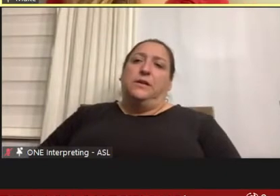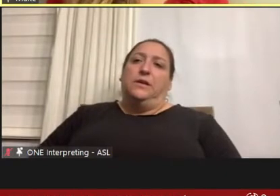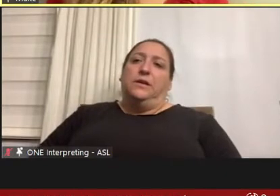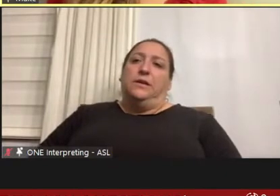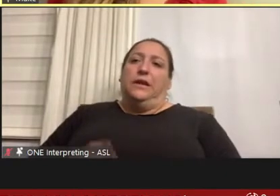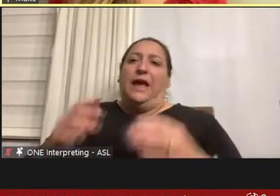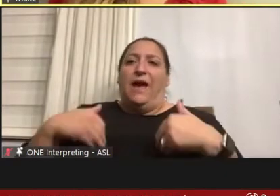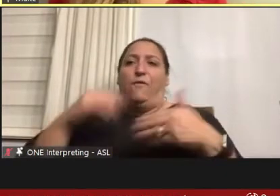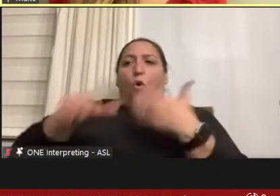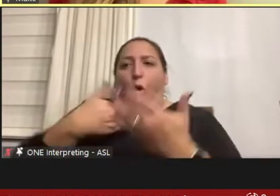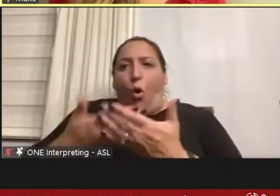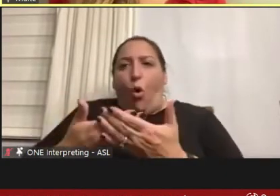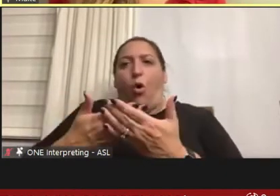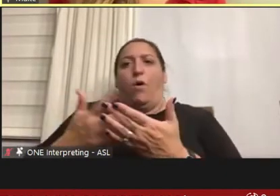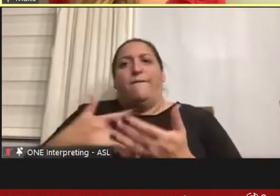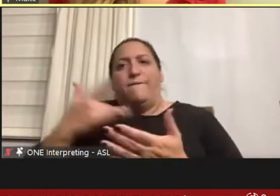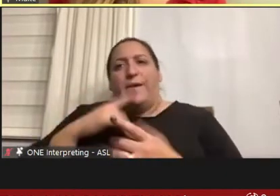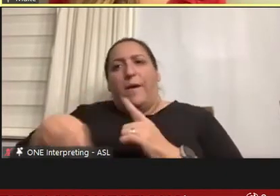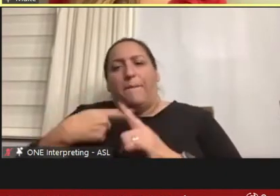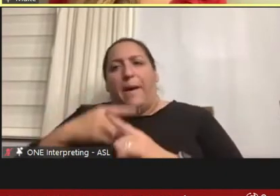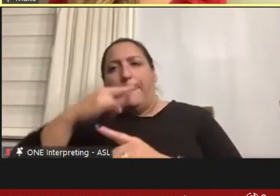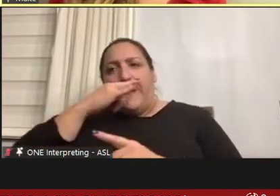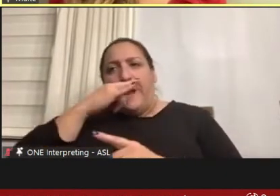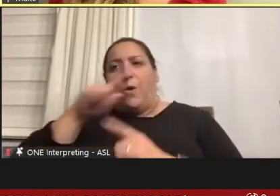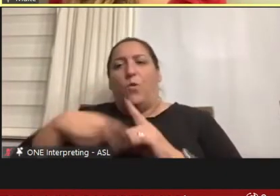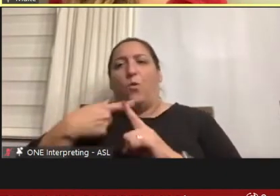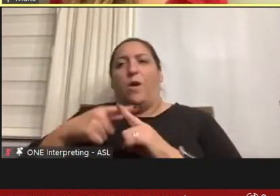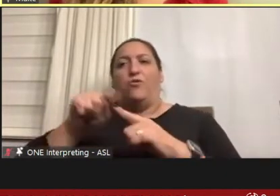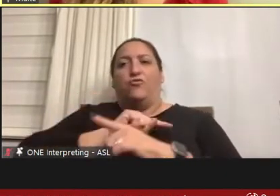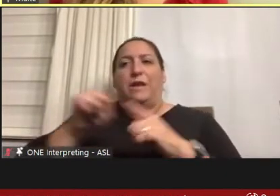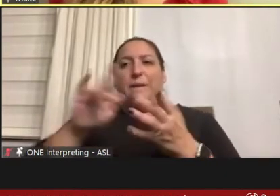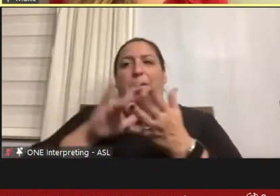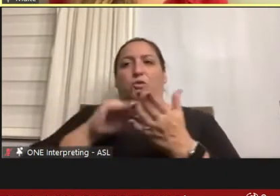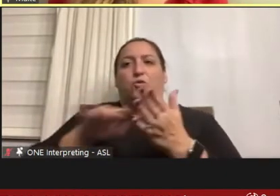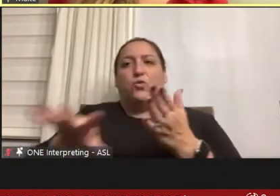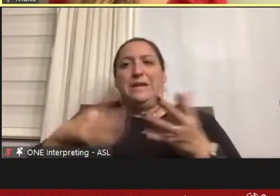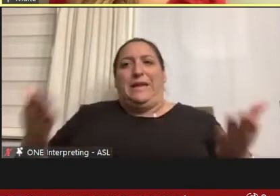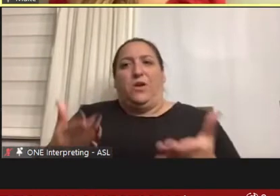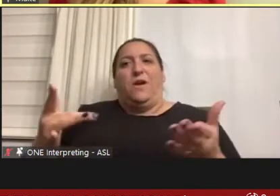I found about pediatrics I was training as a medical student I found to be true as a resident.